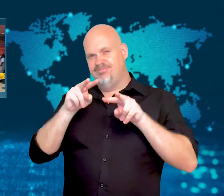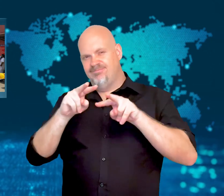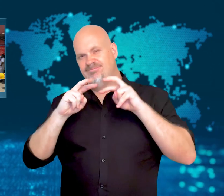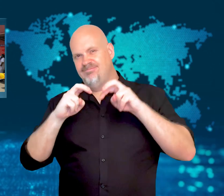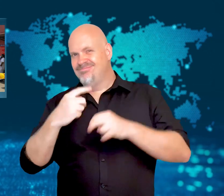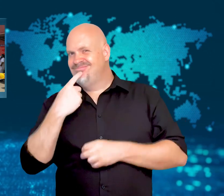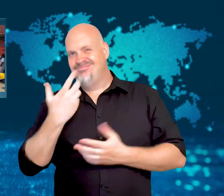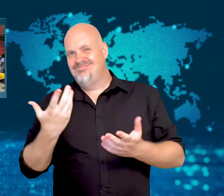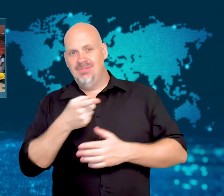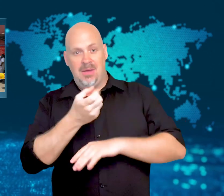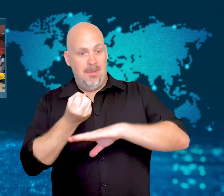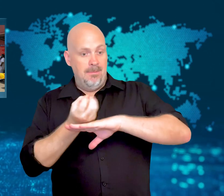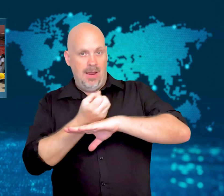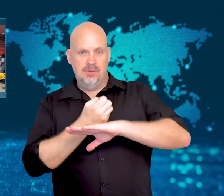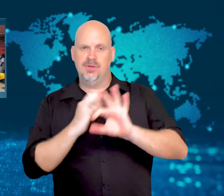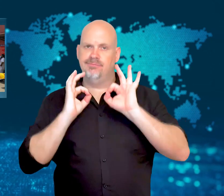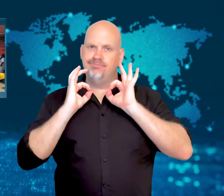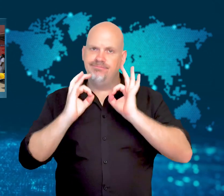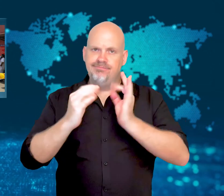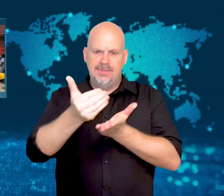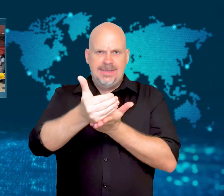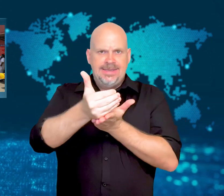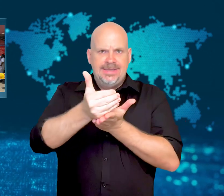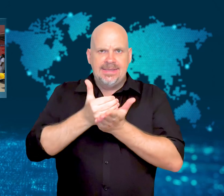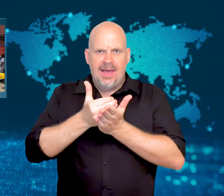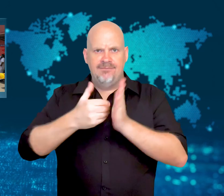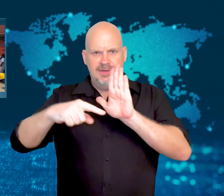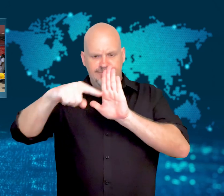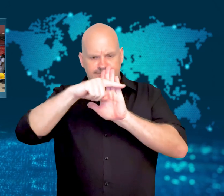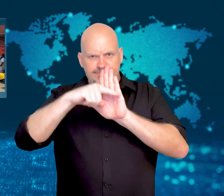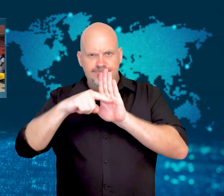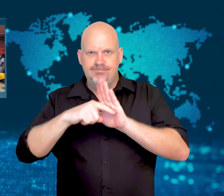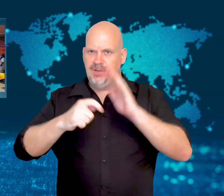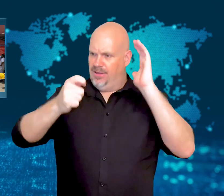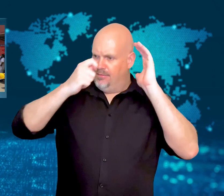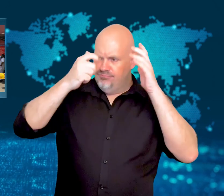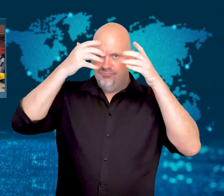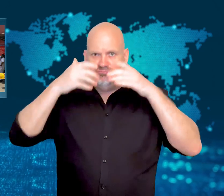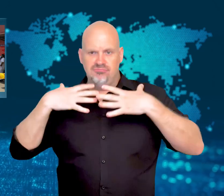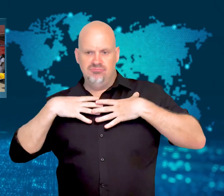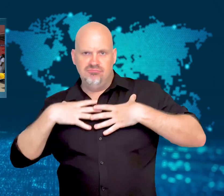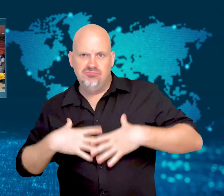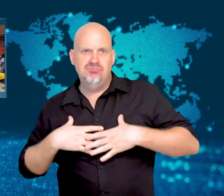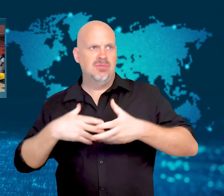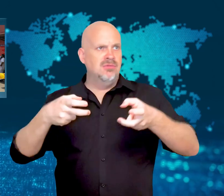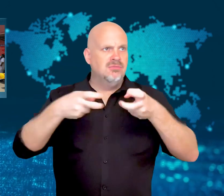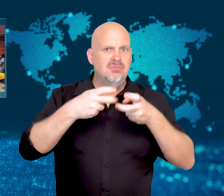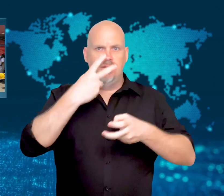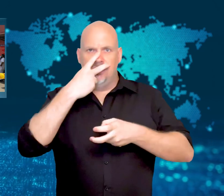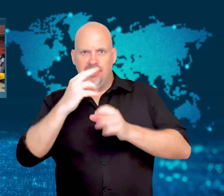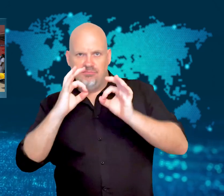Experts are concerned that the country does not have